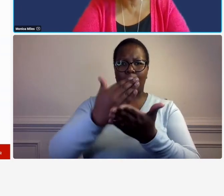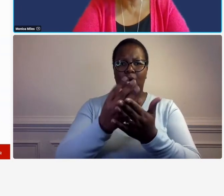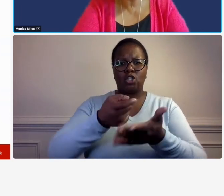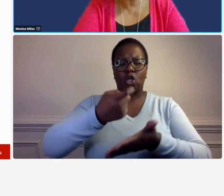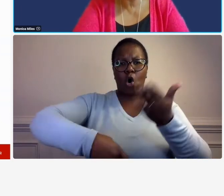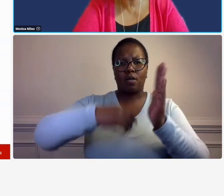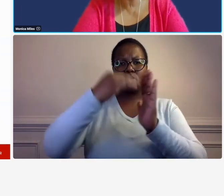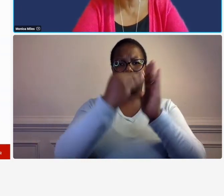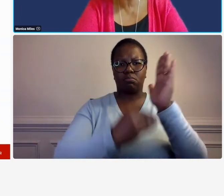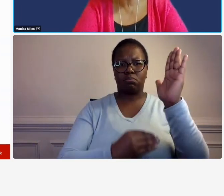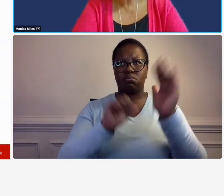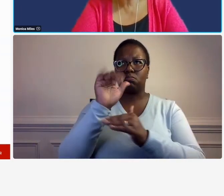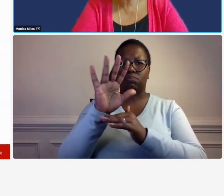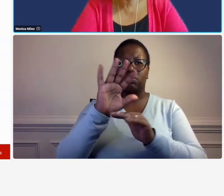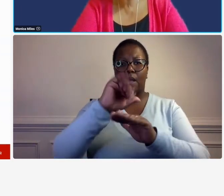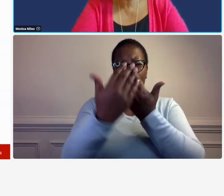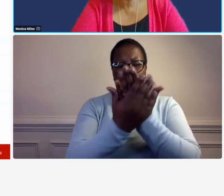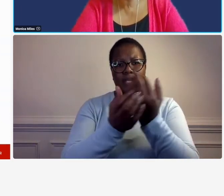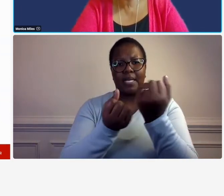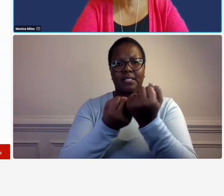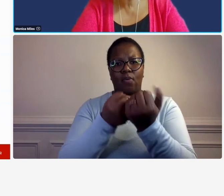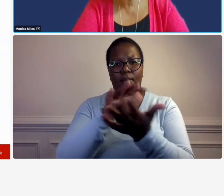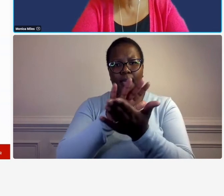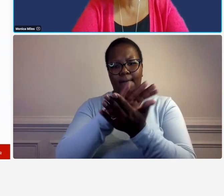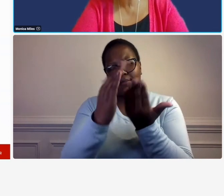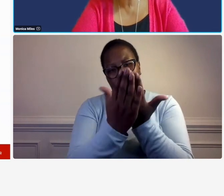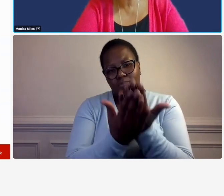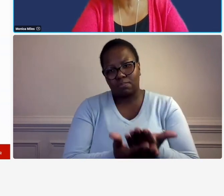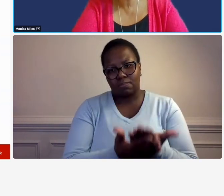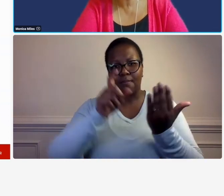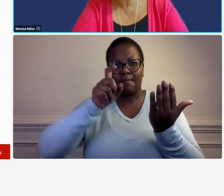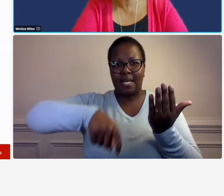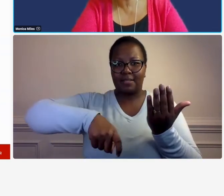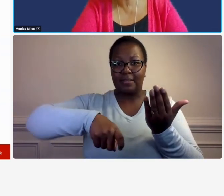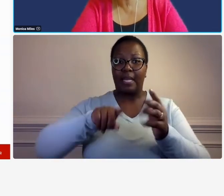supporting documentation but what i would suggest is that you don't just copy the old one from the